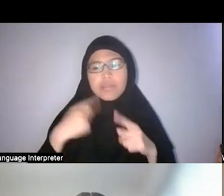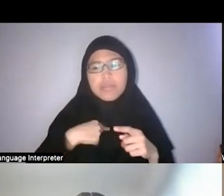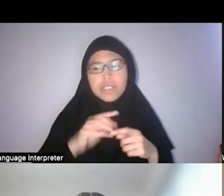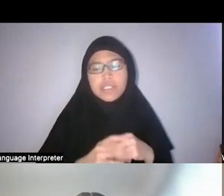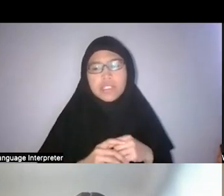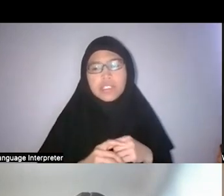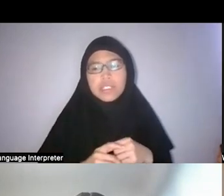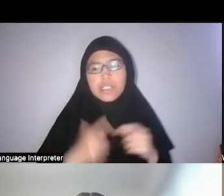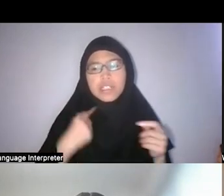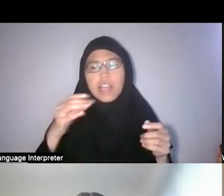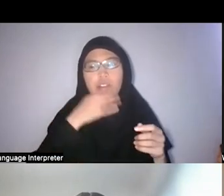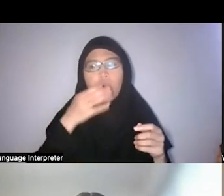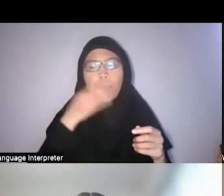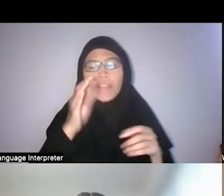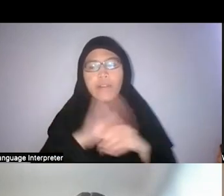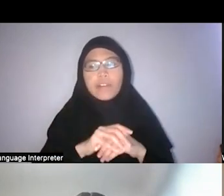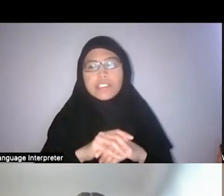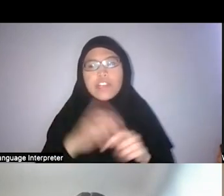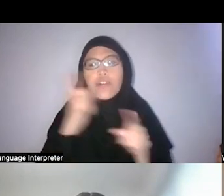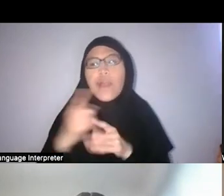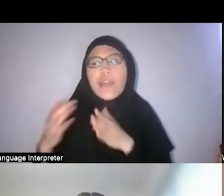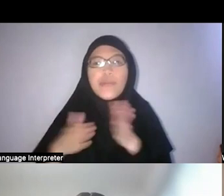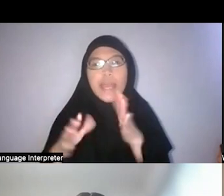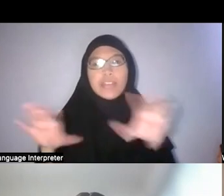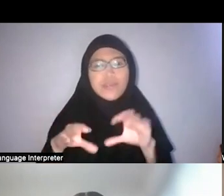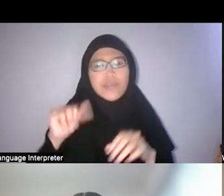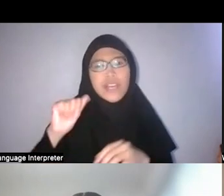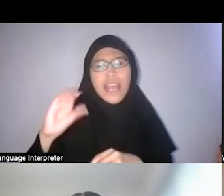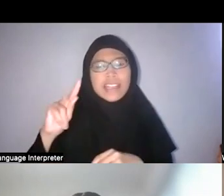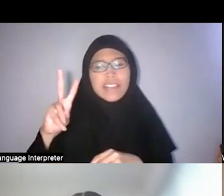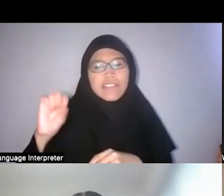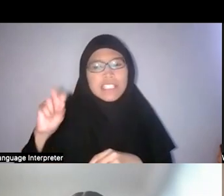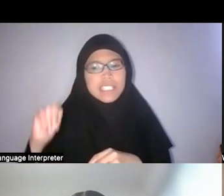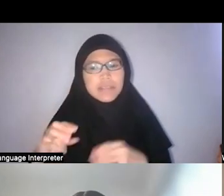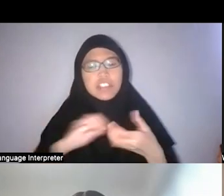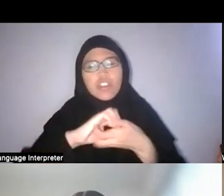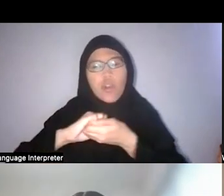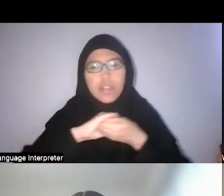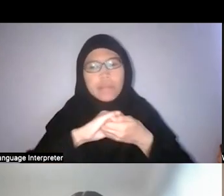comment on the “right way” to do activism that was “collaborative” and “consultative”